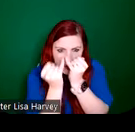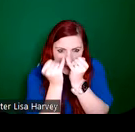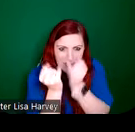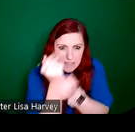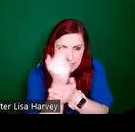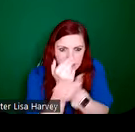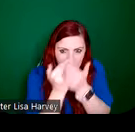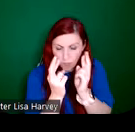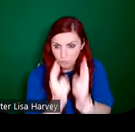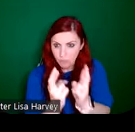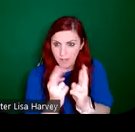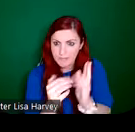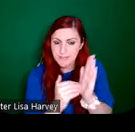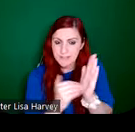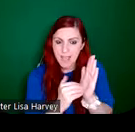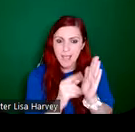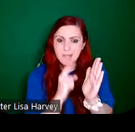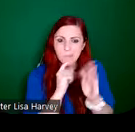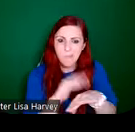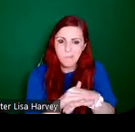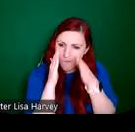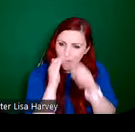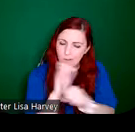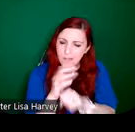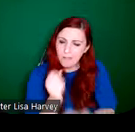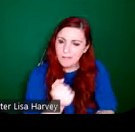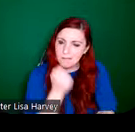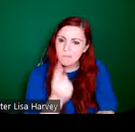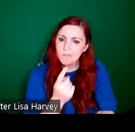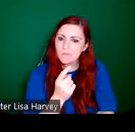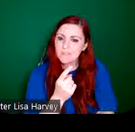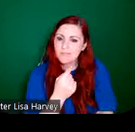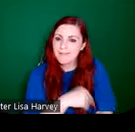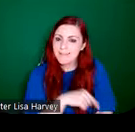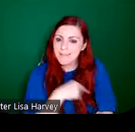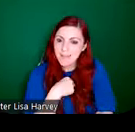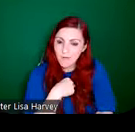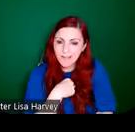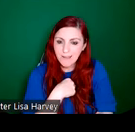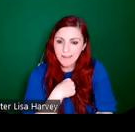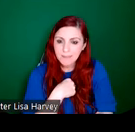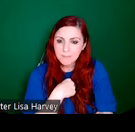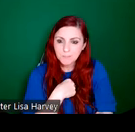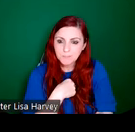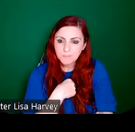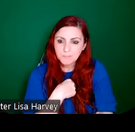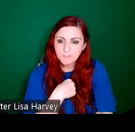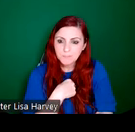with his kind of spiritual sincerity, which, you know, reflects his own personal